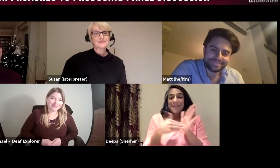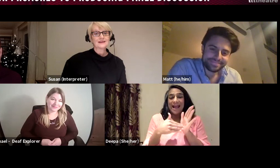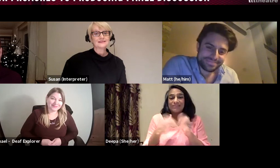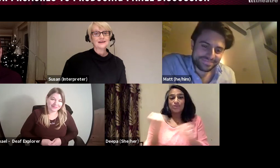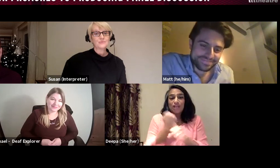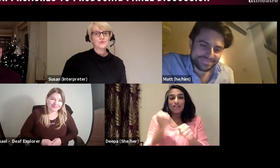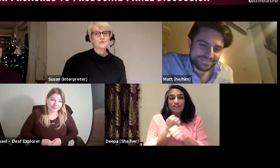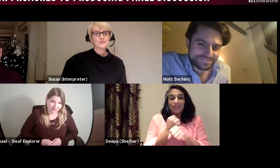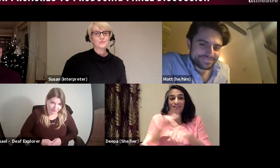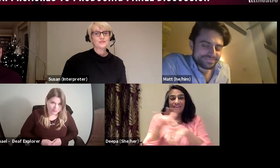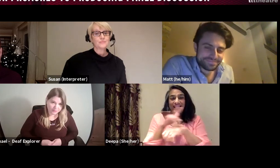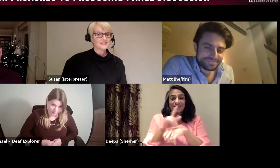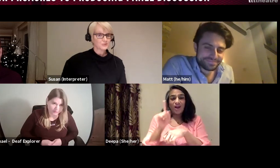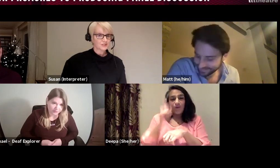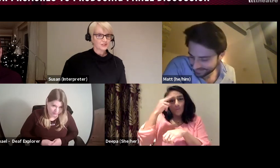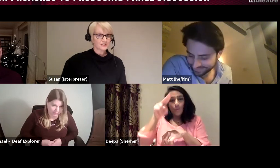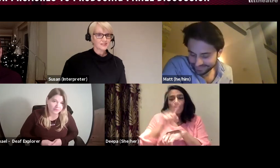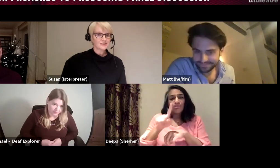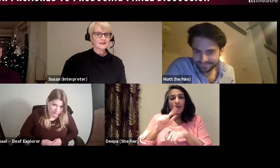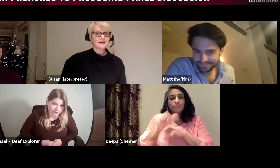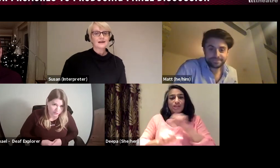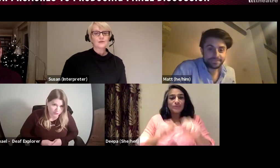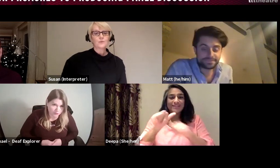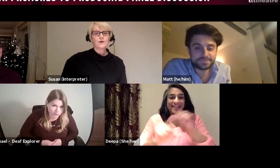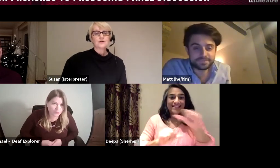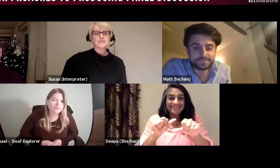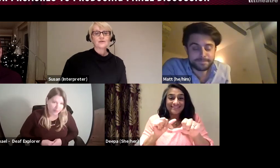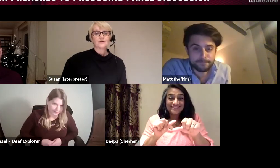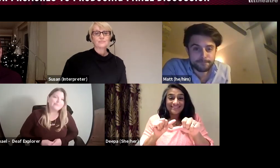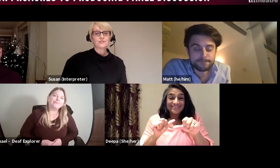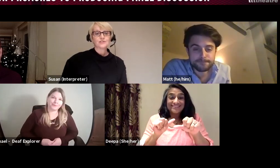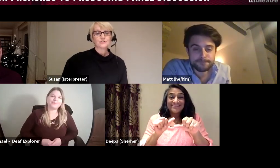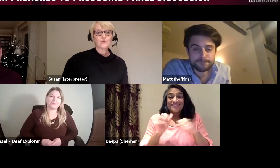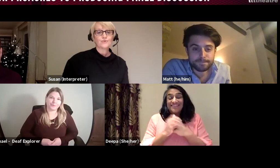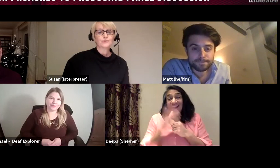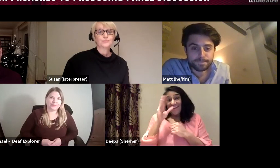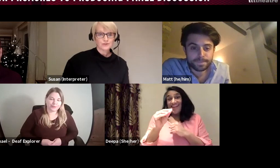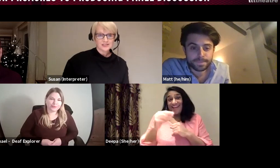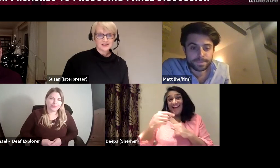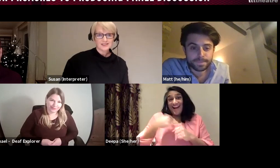and that was with Baz Productions, and we worked on a production called the Process.